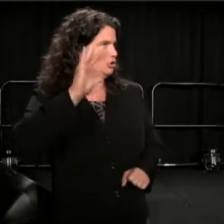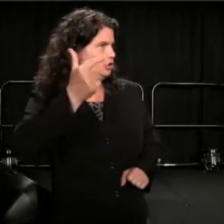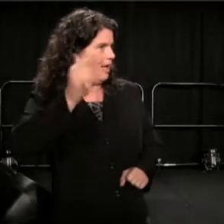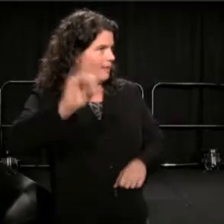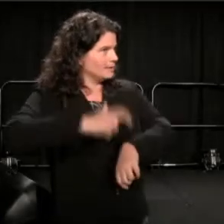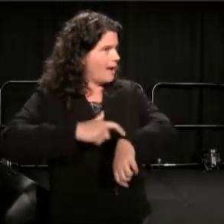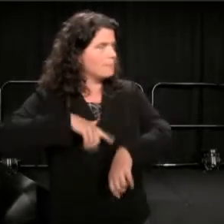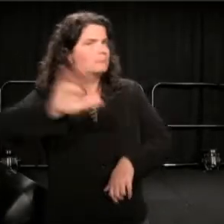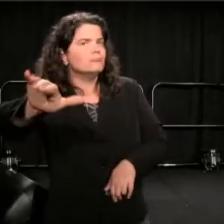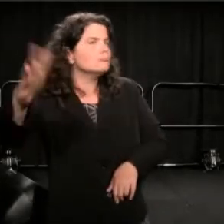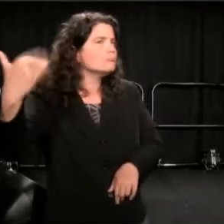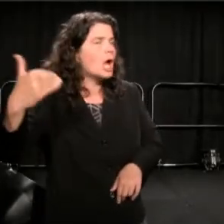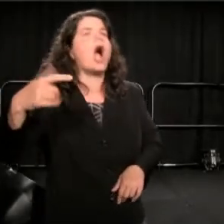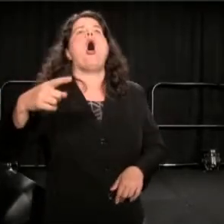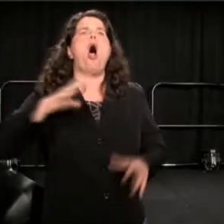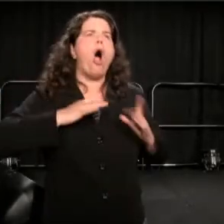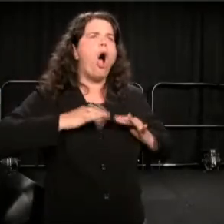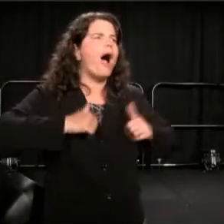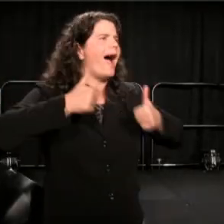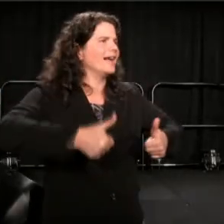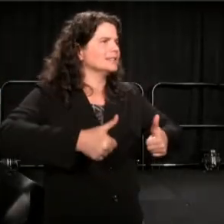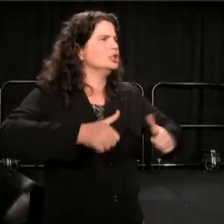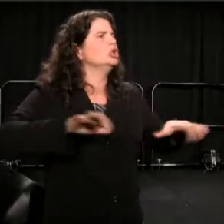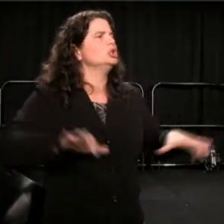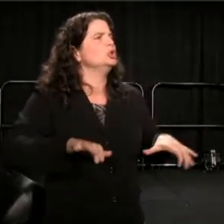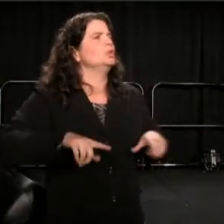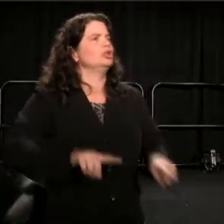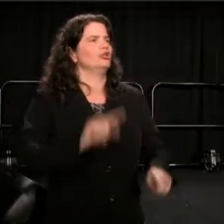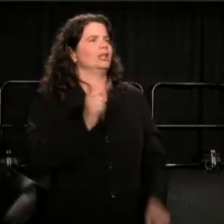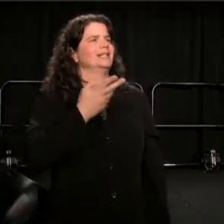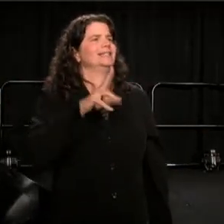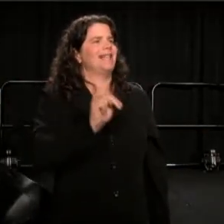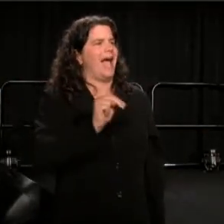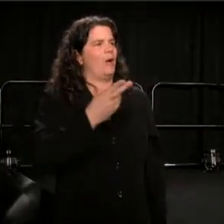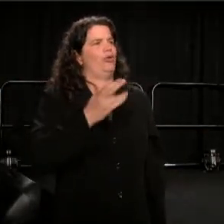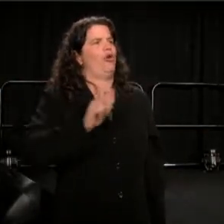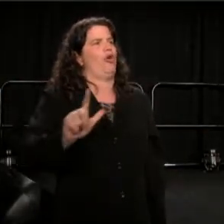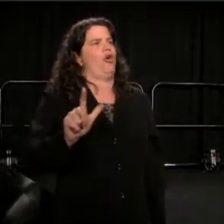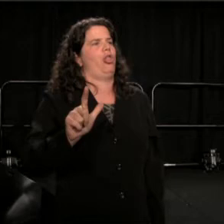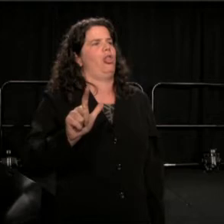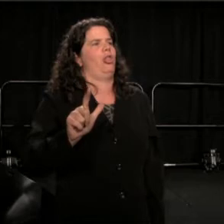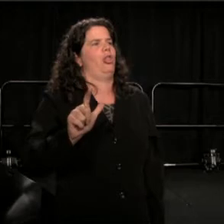and suggested, we do it at Town Hall. Town Hall?!